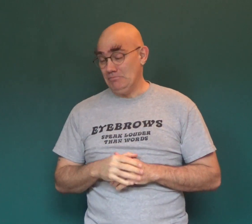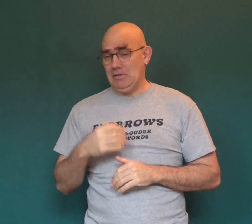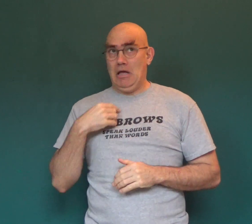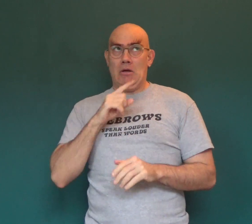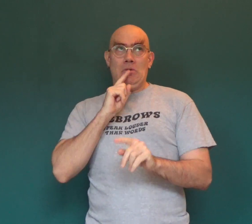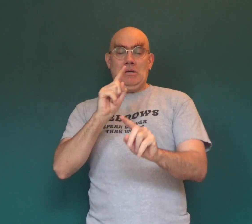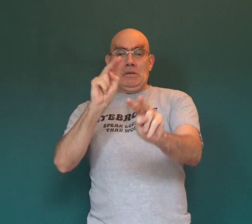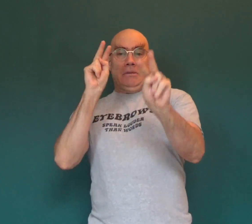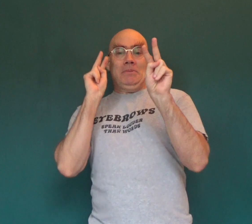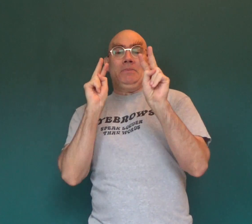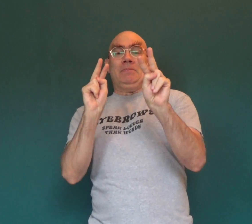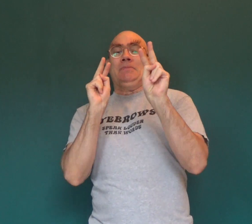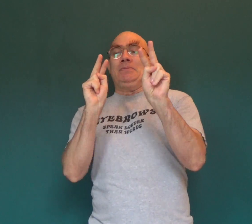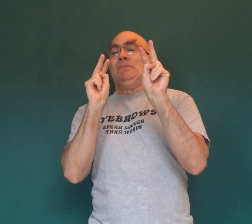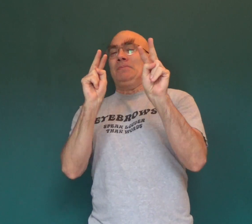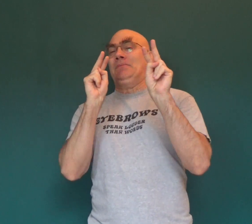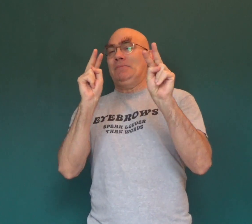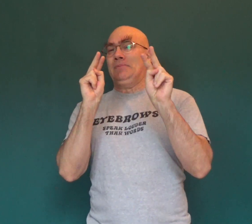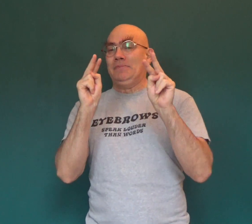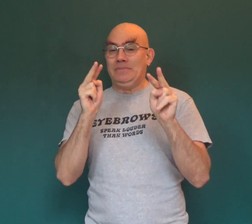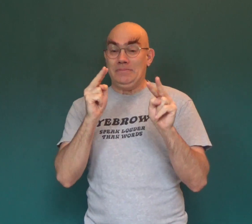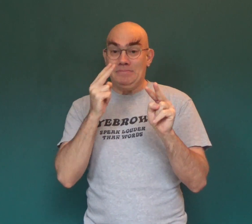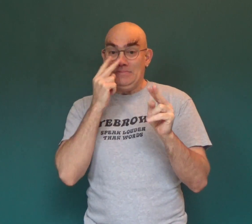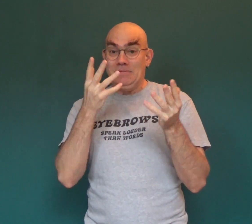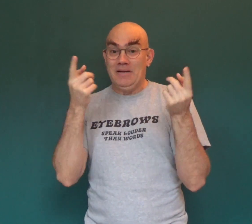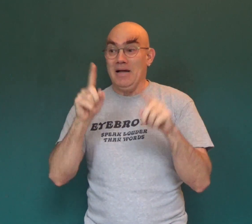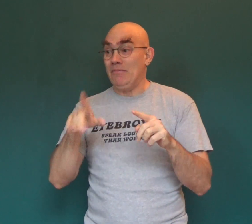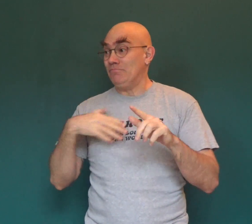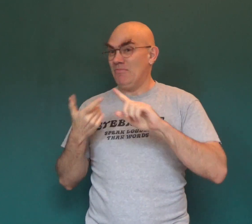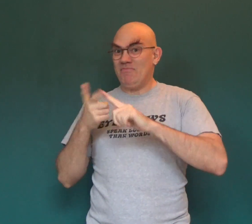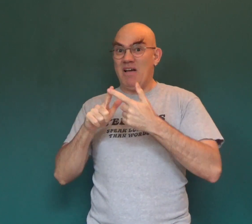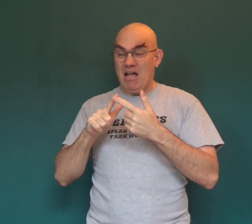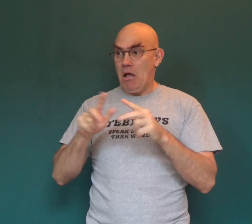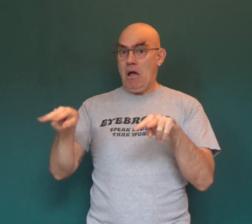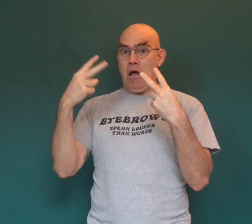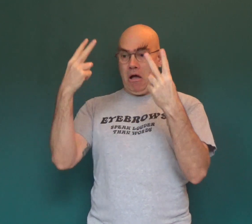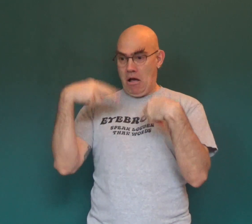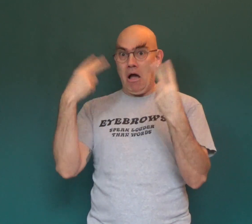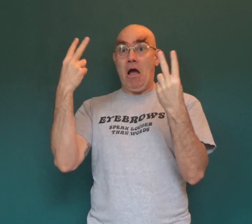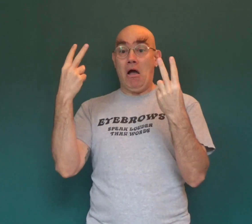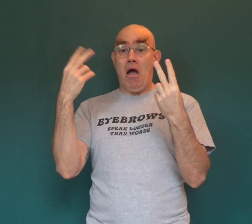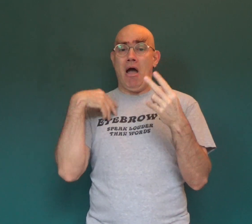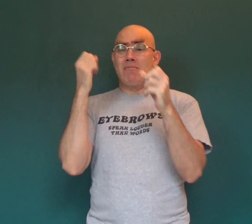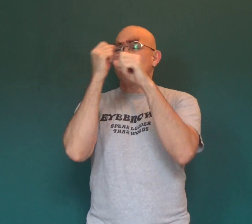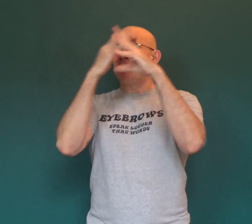And I can't wait to see, what my buddies all think of me